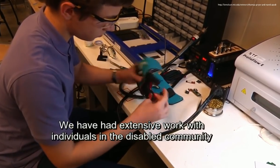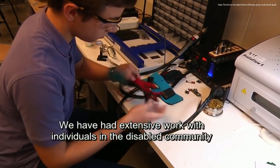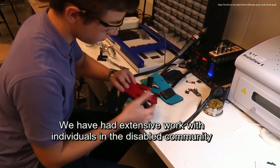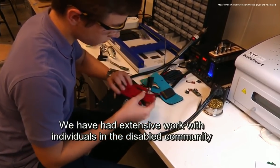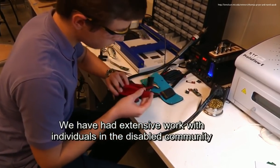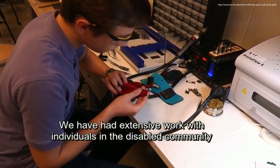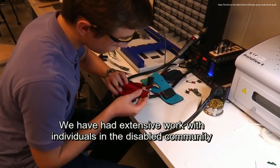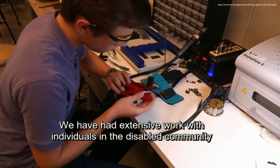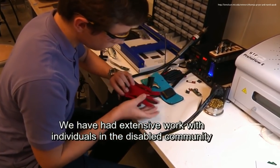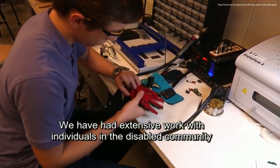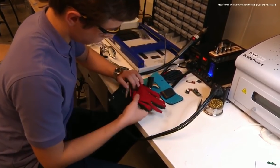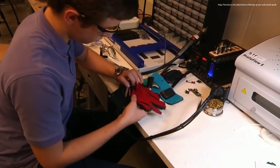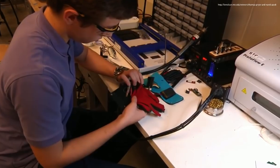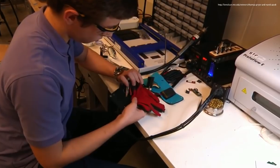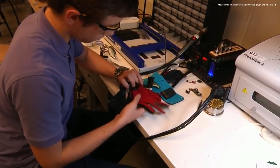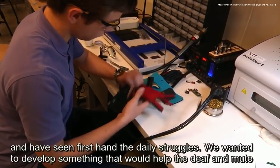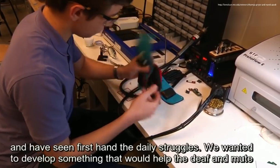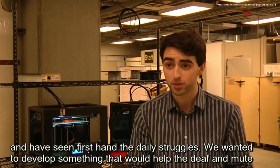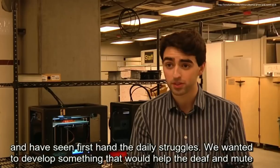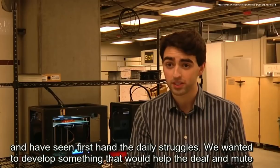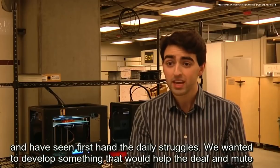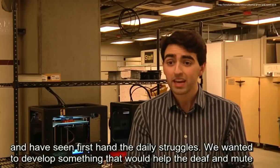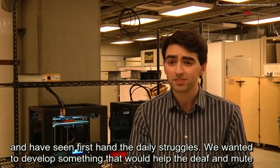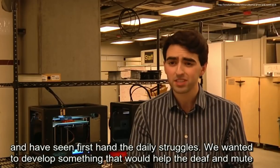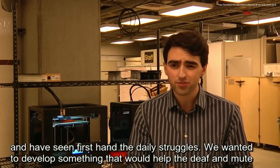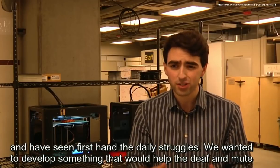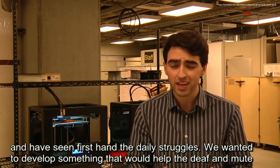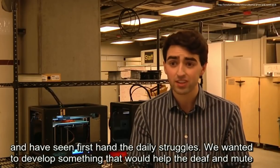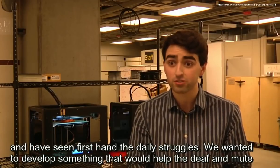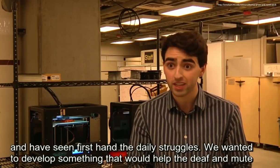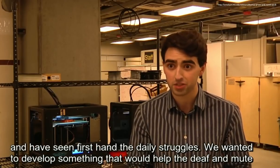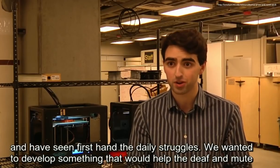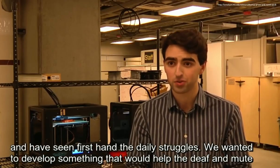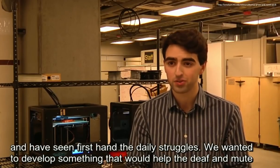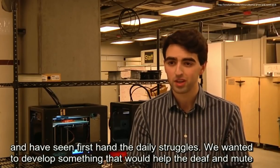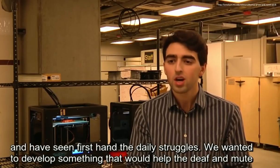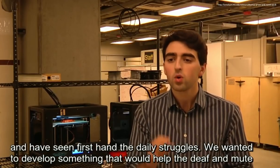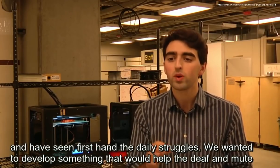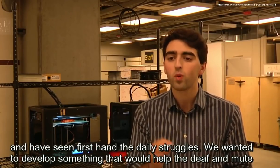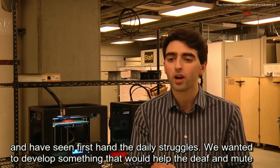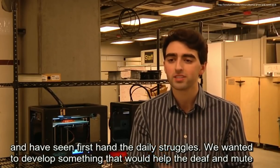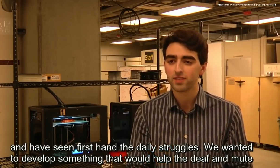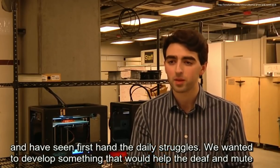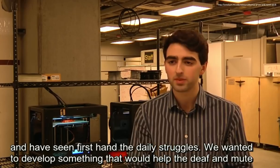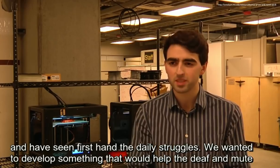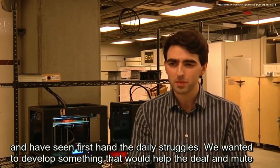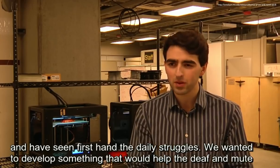had extensive work with individuals in the disabled community they have seen firsthand their daily struggles we wanted to develop something that would